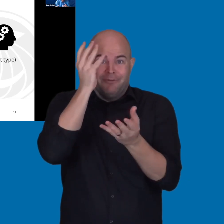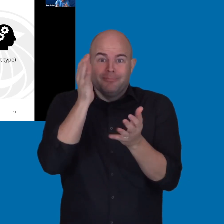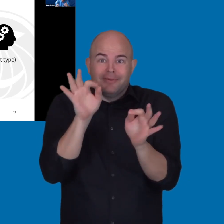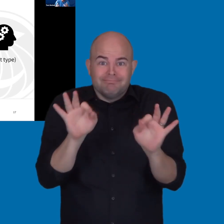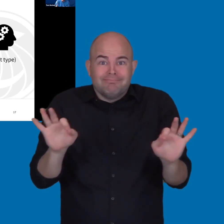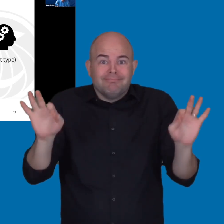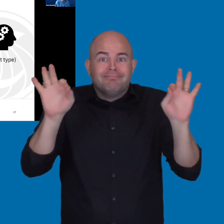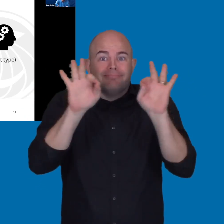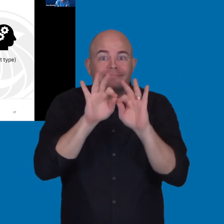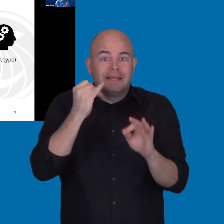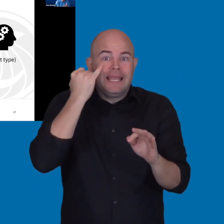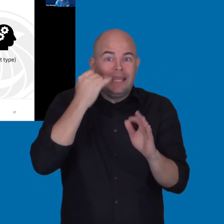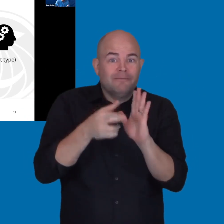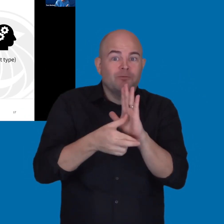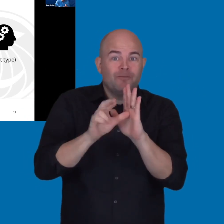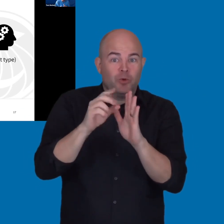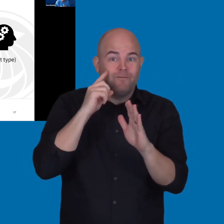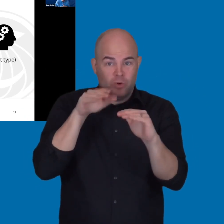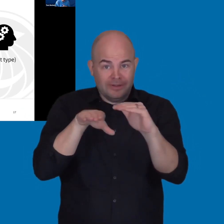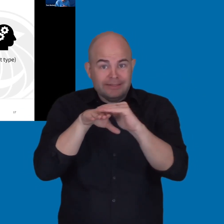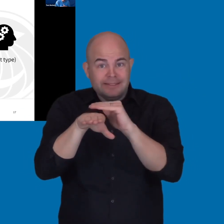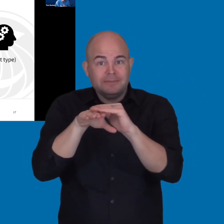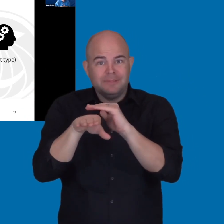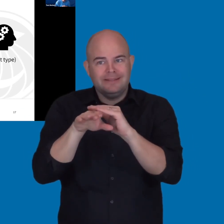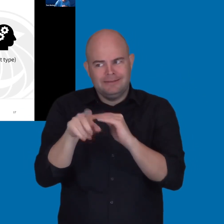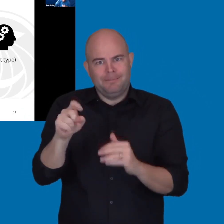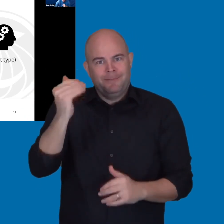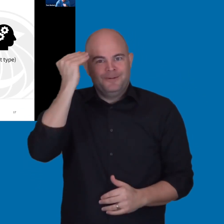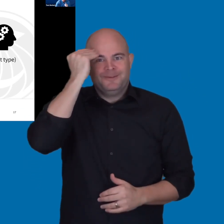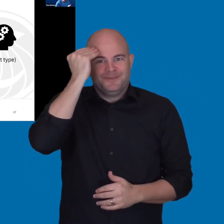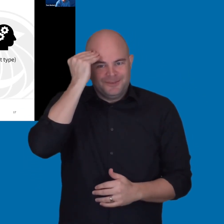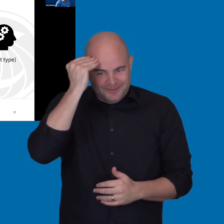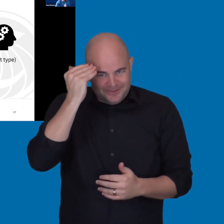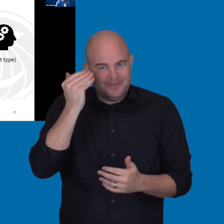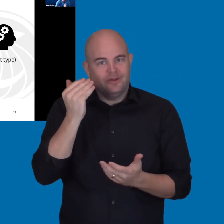to review something for accessibility and you need to get that up front.